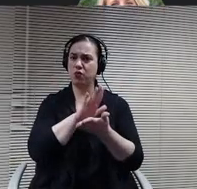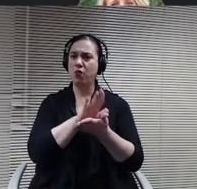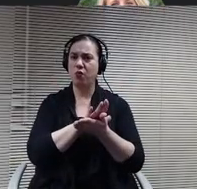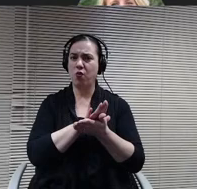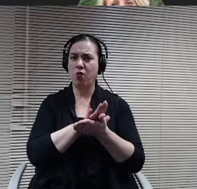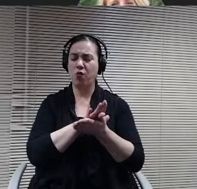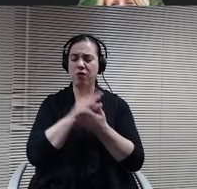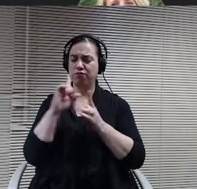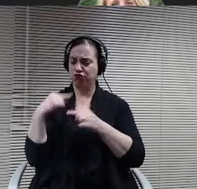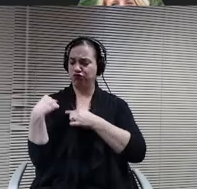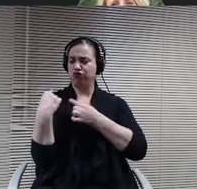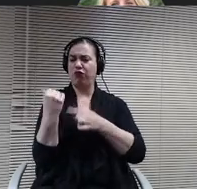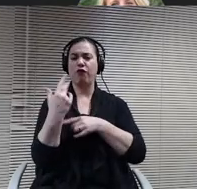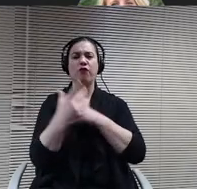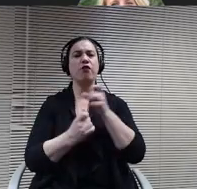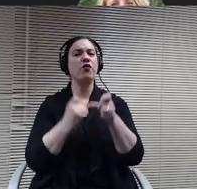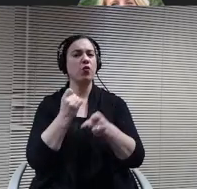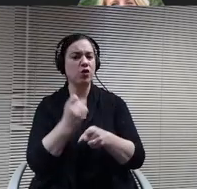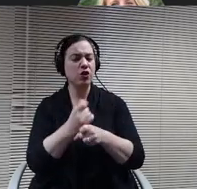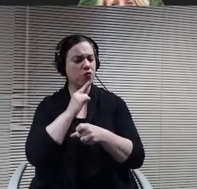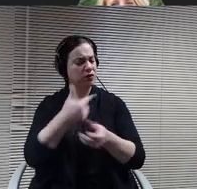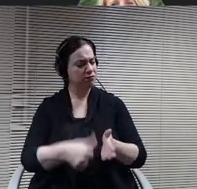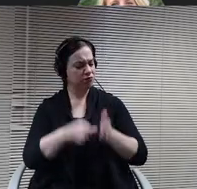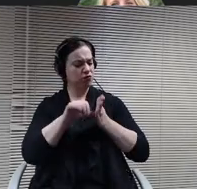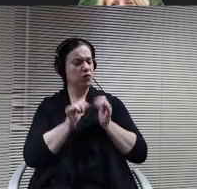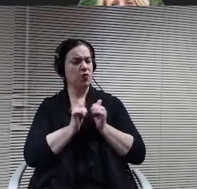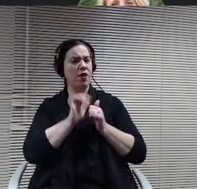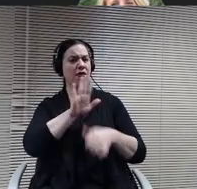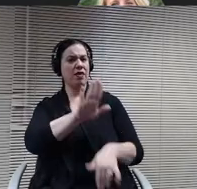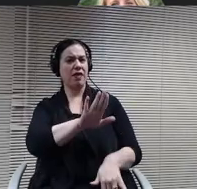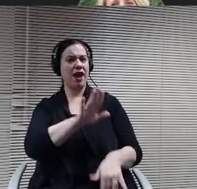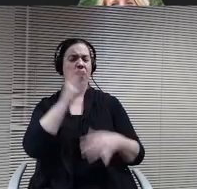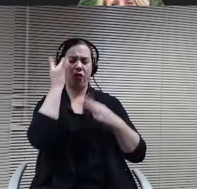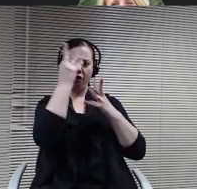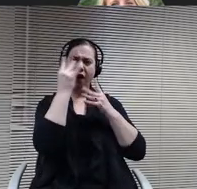and I've just really been impressed with Chris is thoughtful approach. His attitude, the involvement that